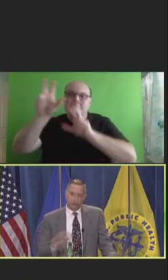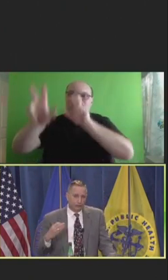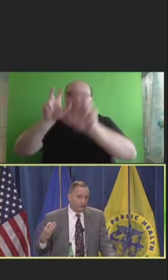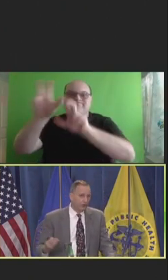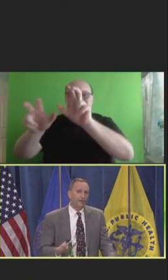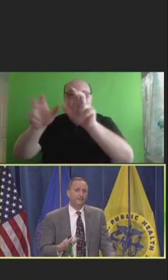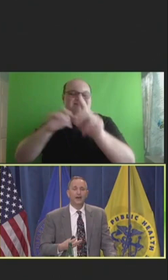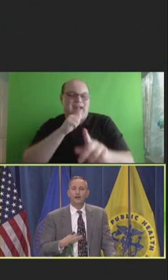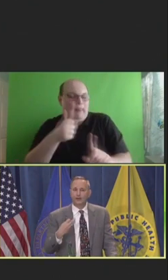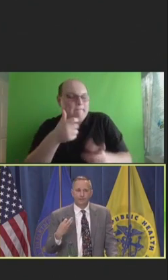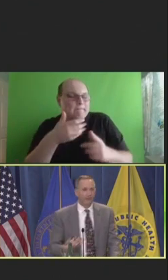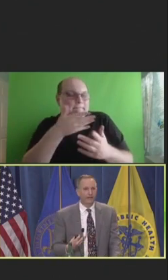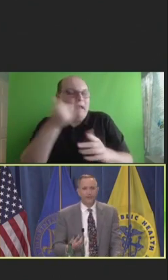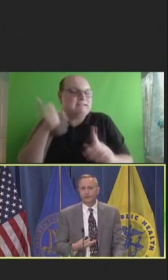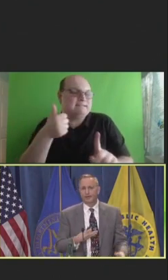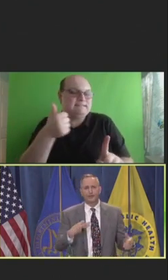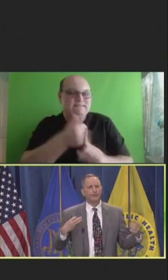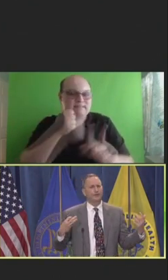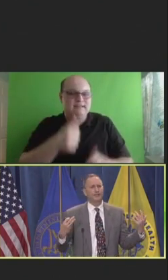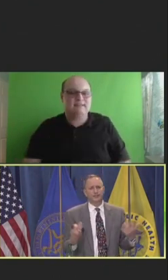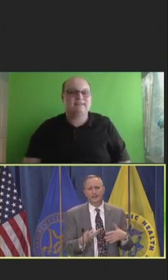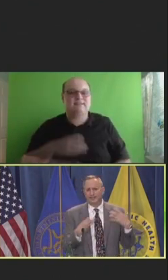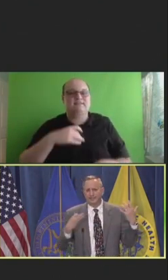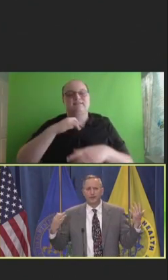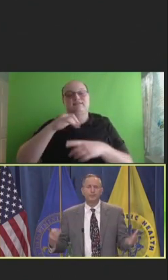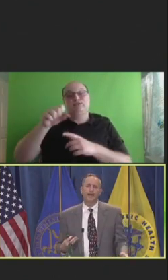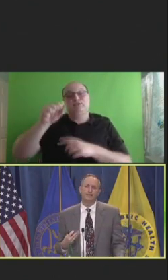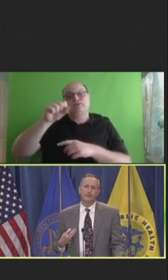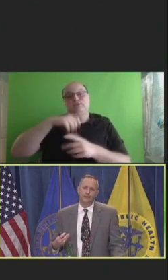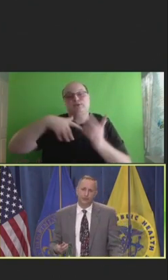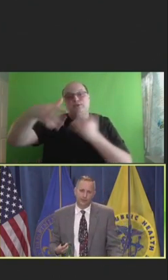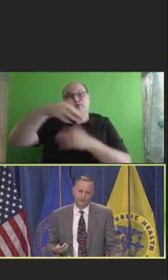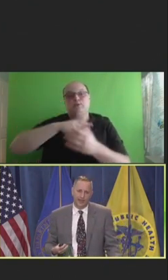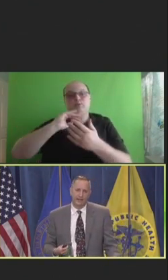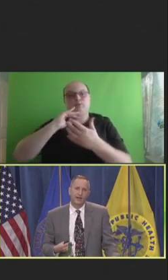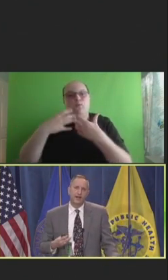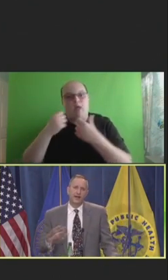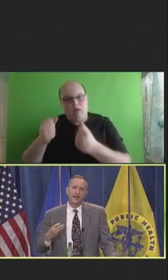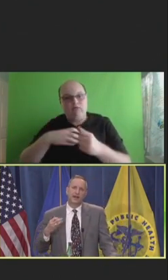Social determinants of health and environmental health's about 20 percent genetics, 30 behavior, 40 percent.